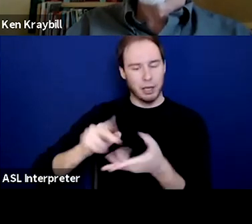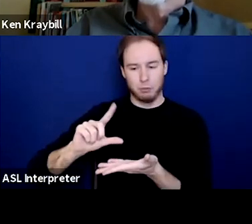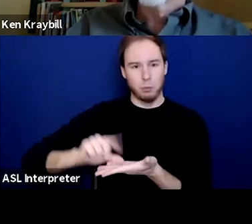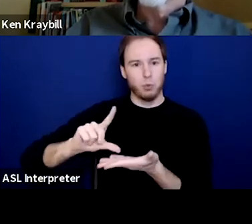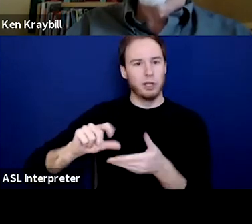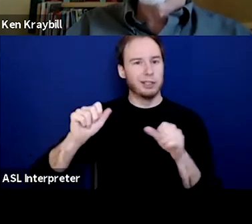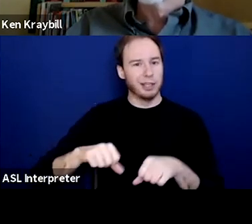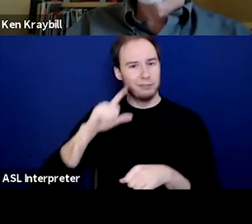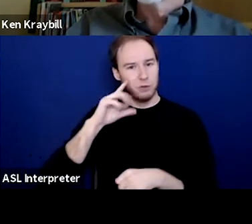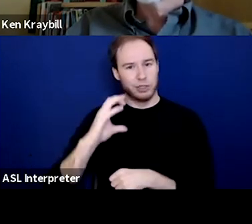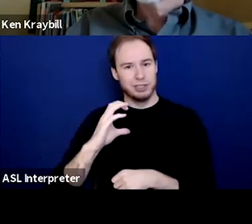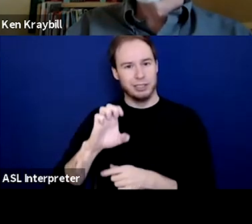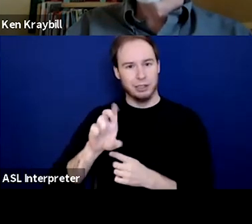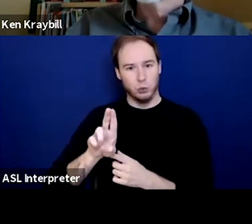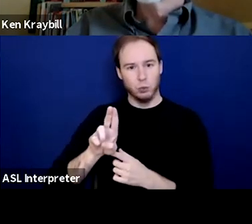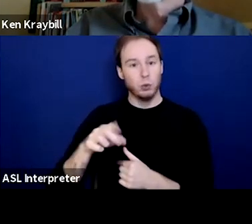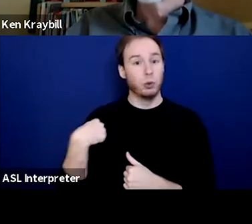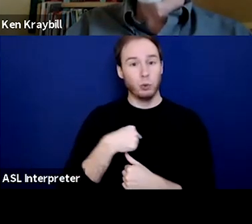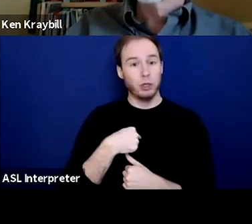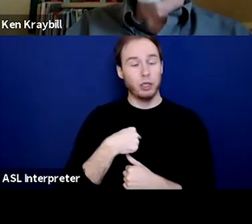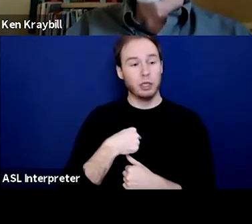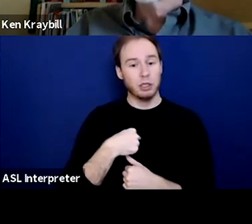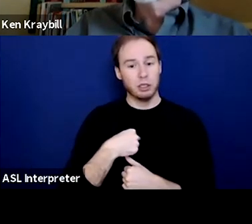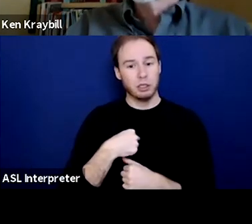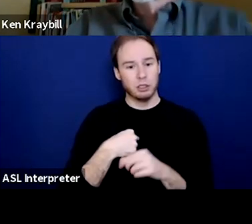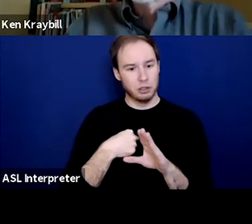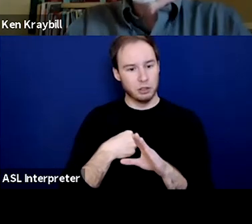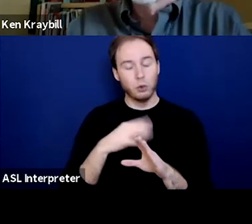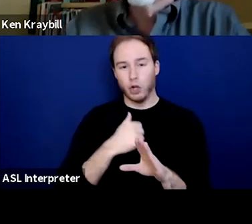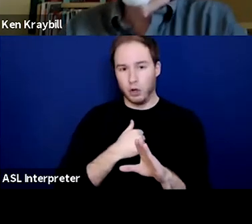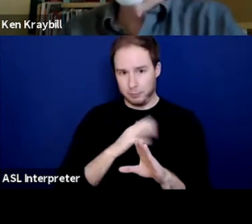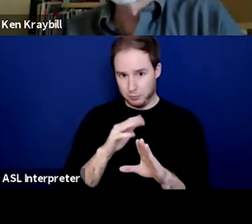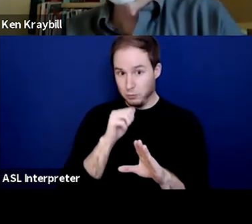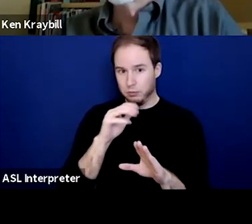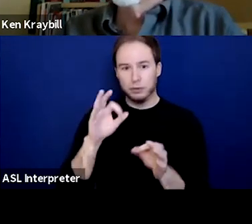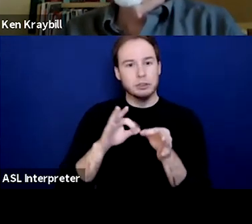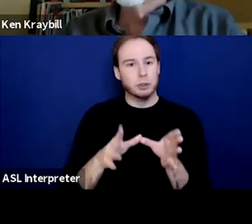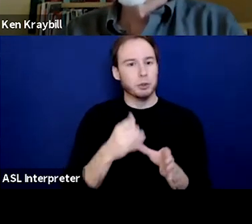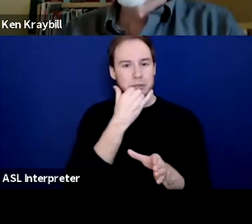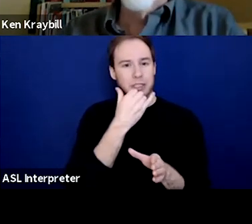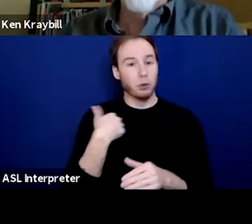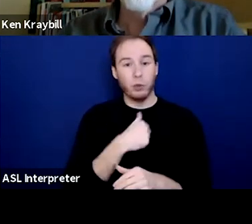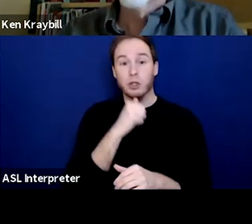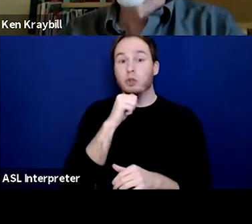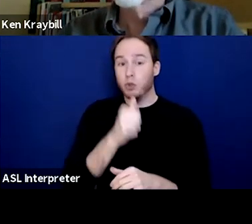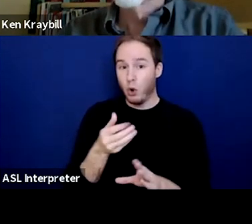A reminder, we don't offer CEUs for this. But I know some people turn this in for their own CEUs.